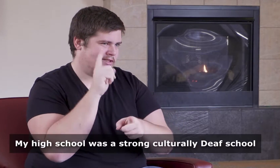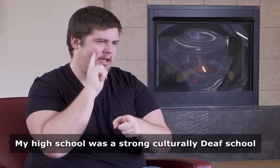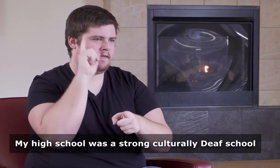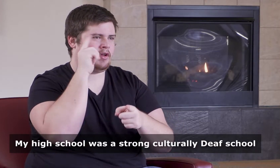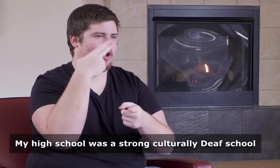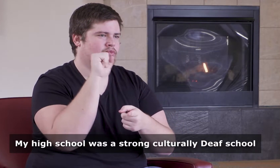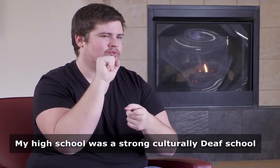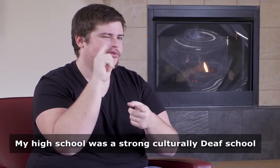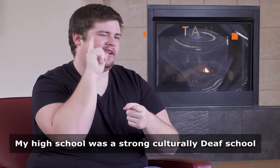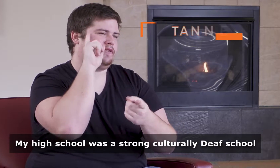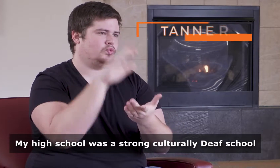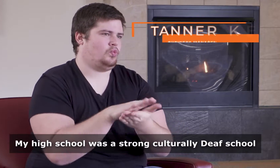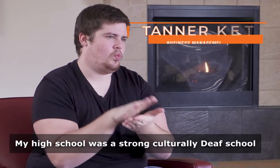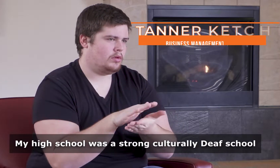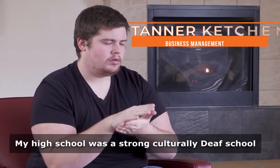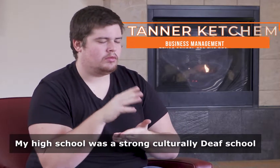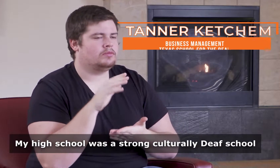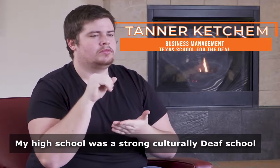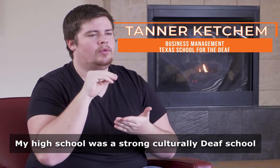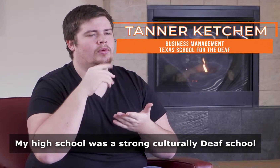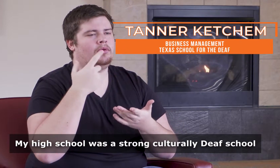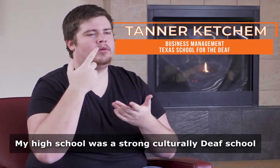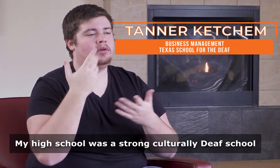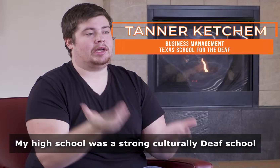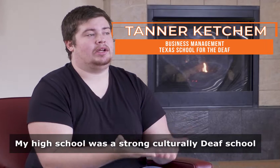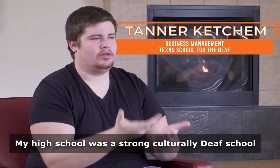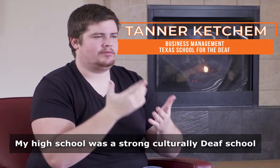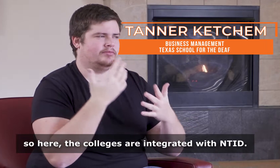My high school was a strong culturally Deaf school